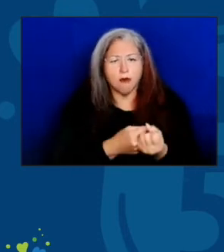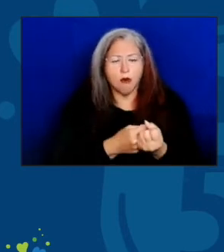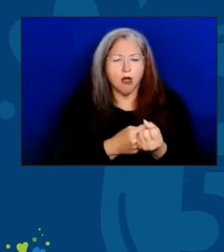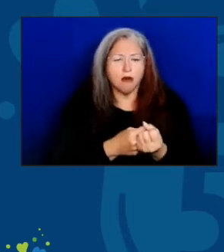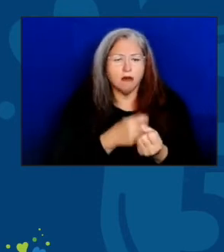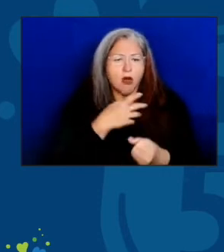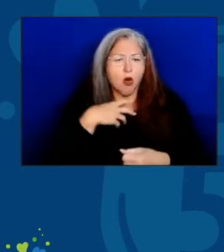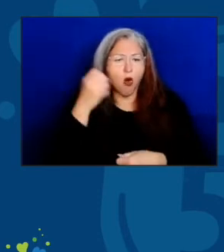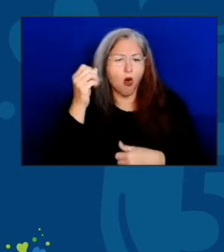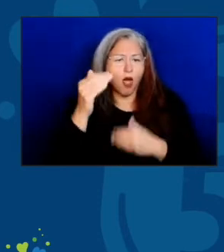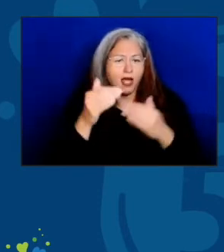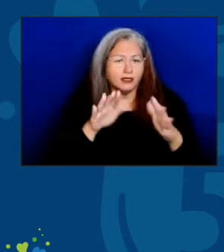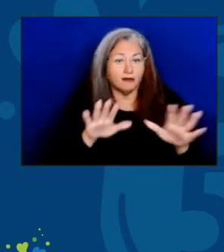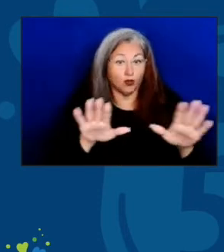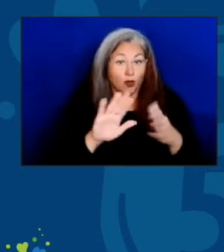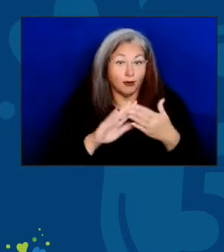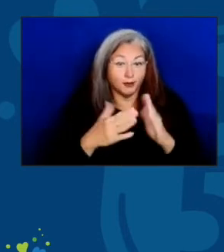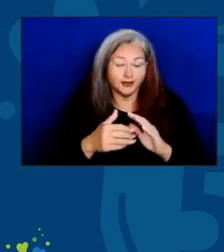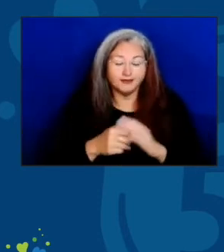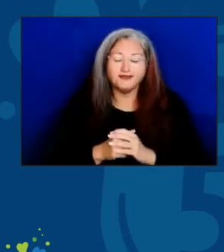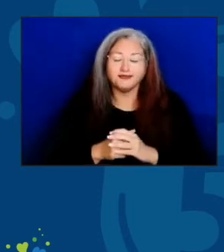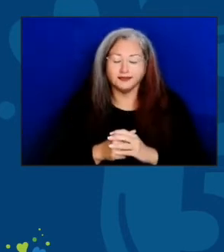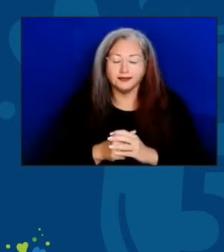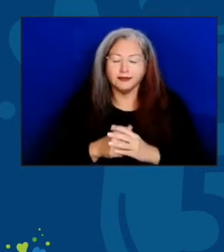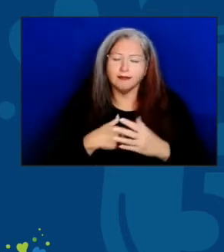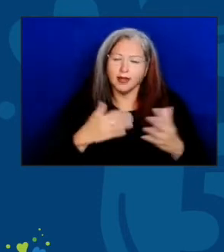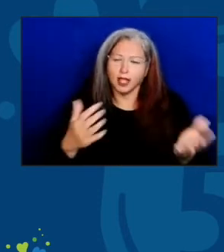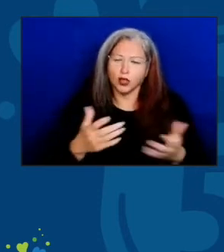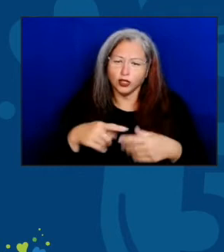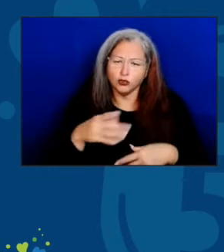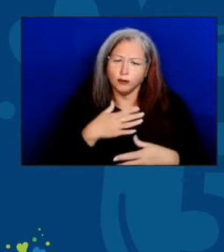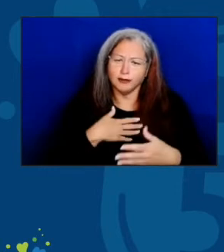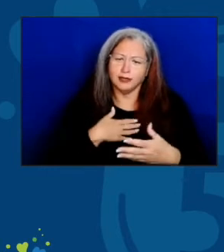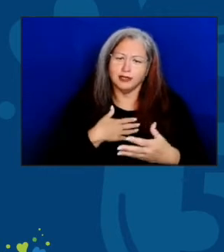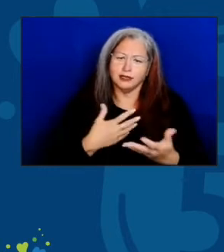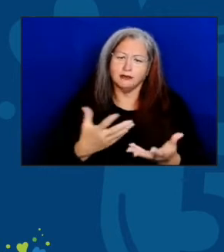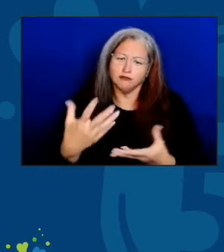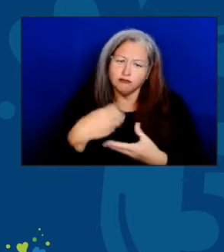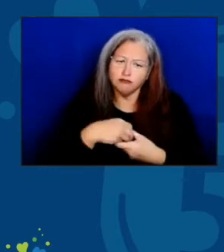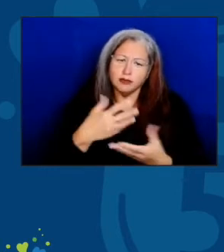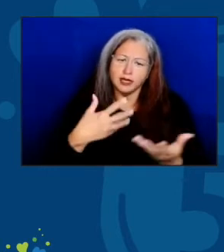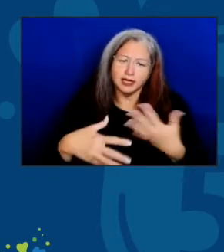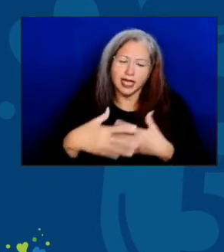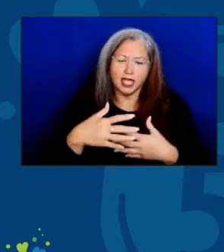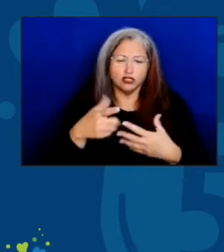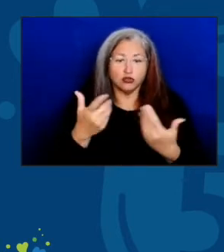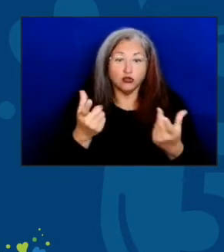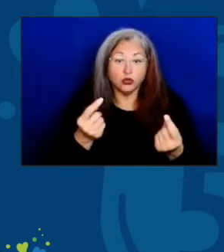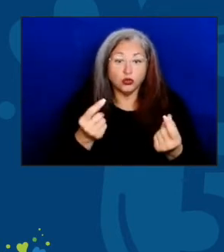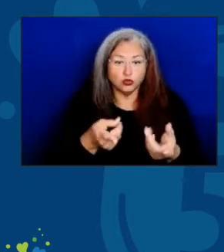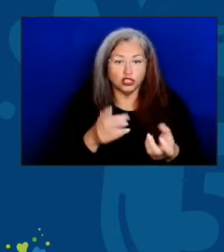I also encourage you to engage with each other, using the chat function during today's event.